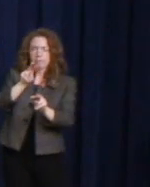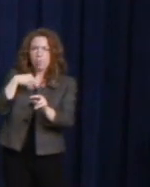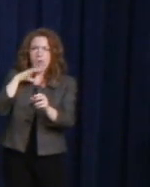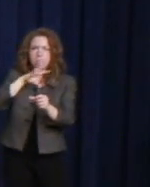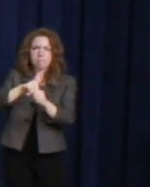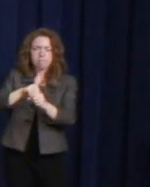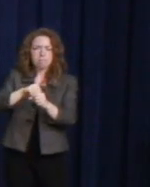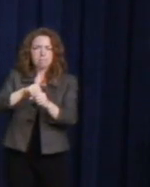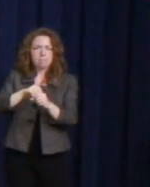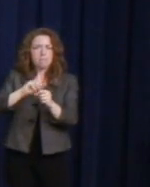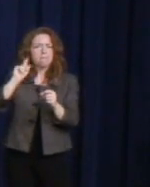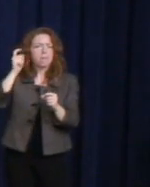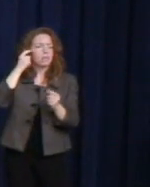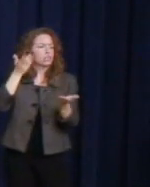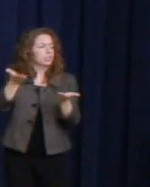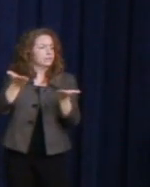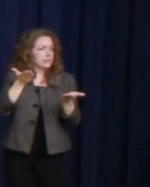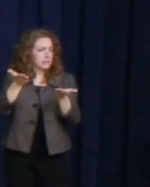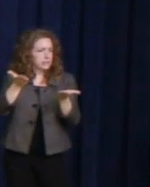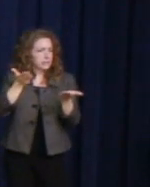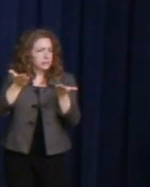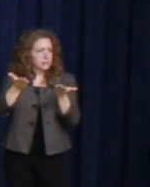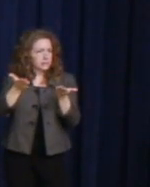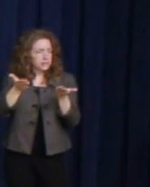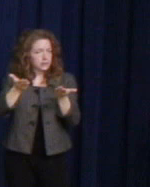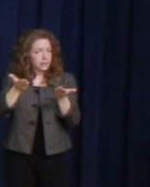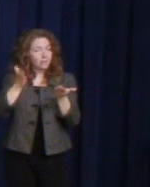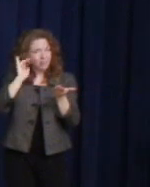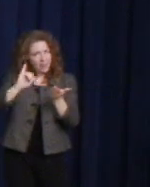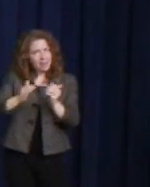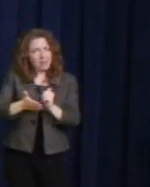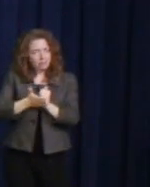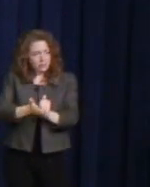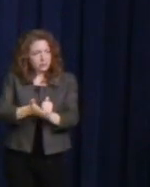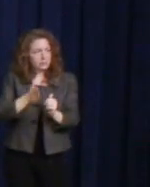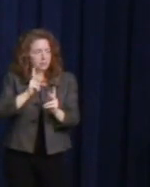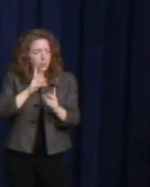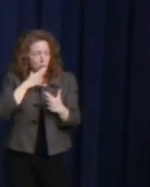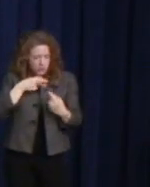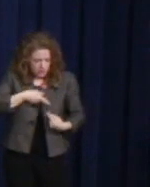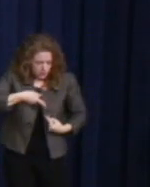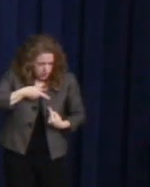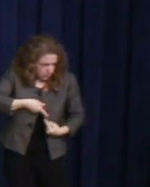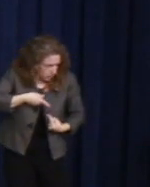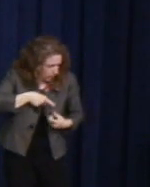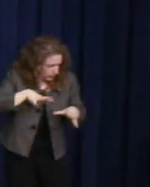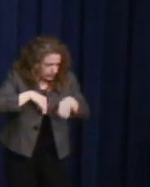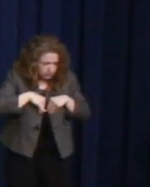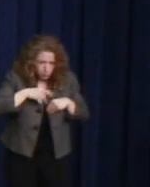to be accepted for who they are. They see themselves, their whole selves,